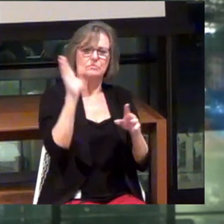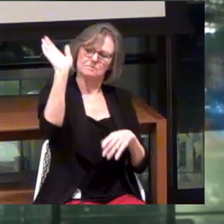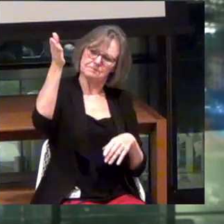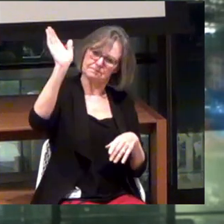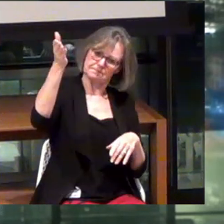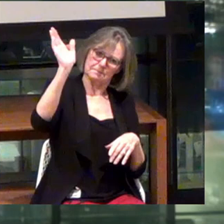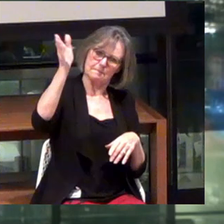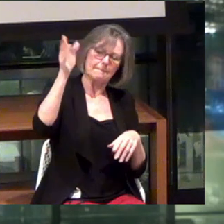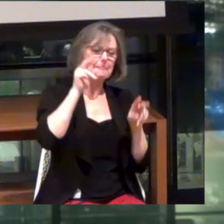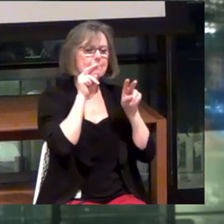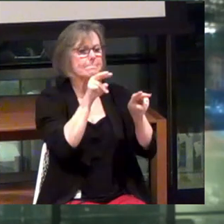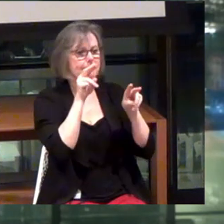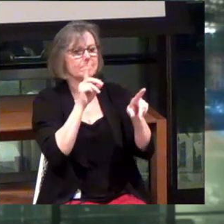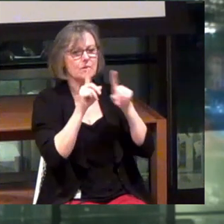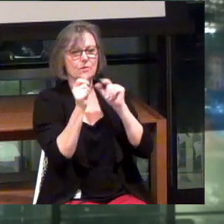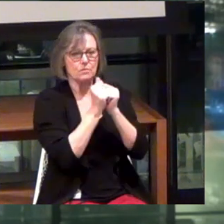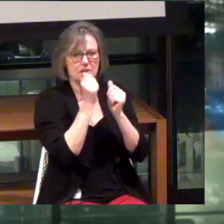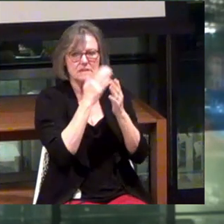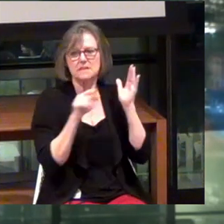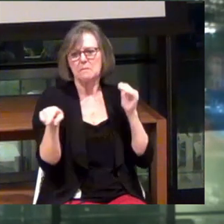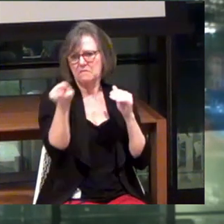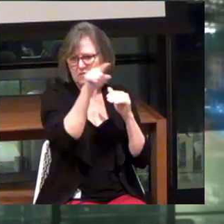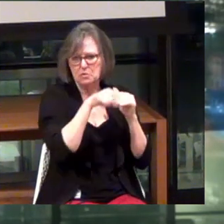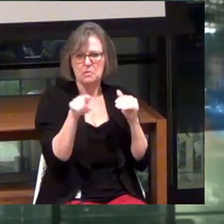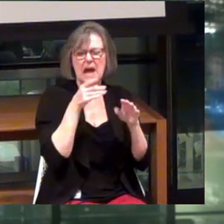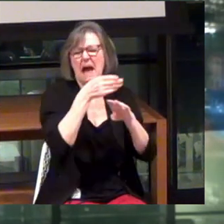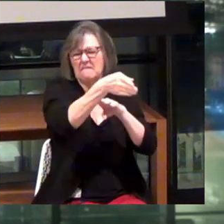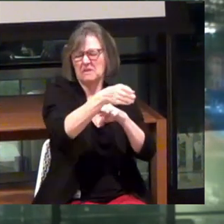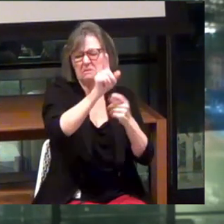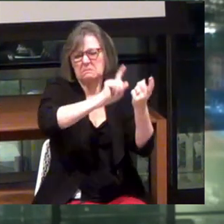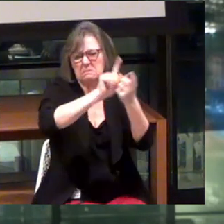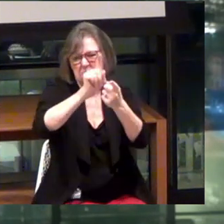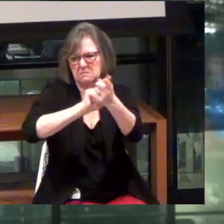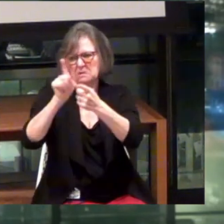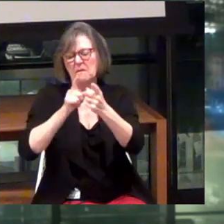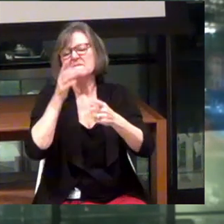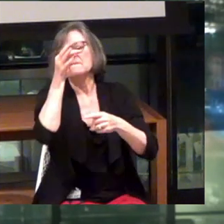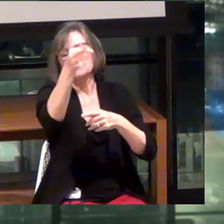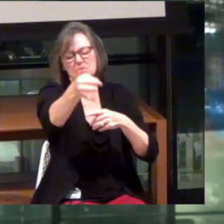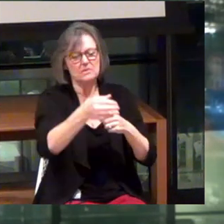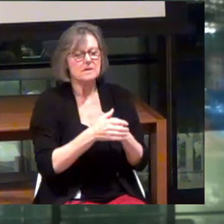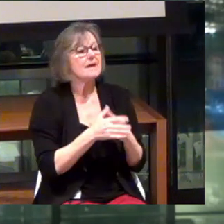I look forward to speaking with some of you afterwards, or in the future. But thanks again.